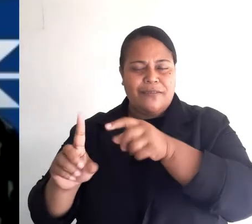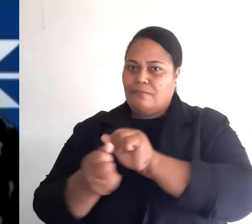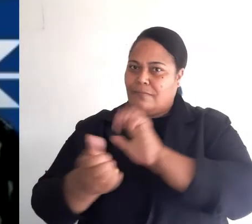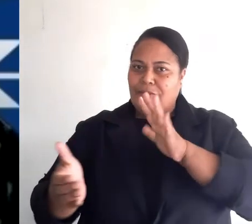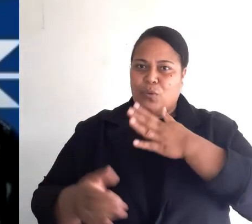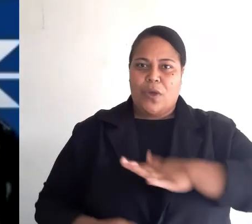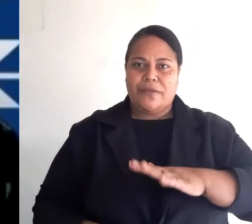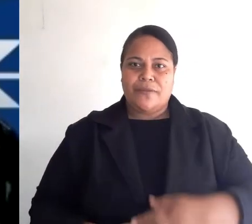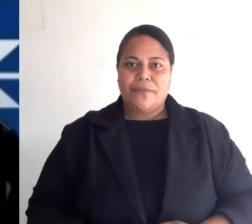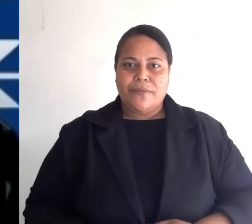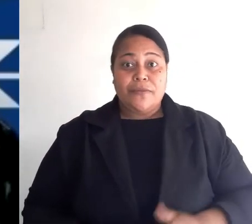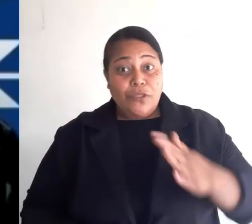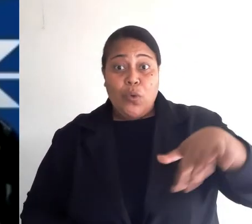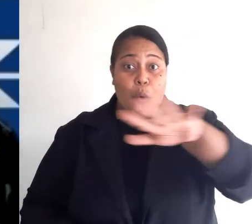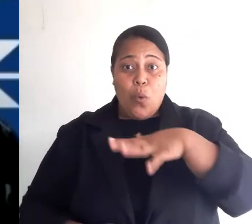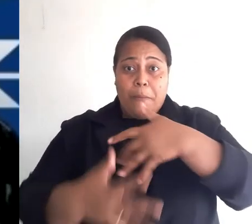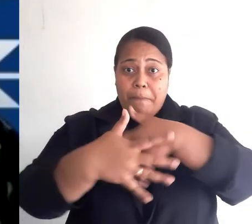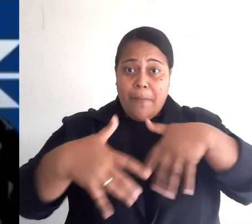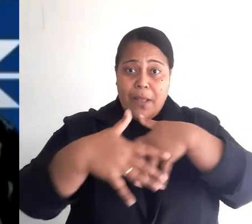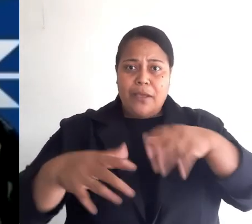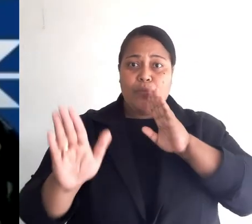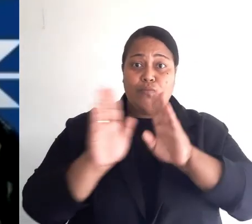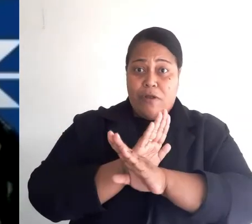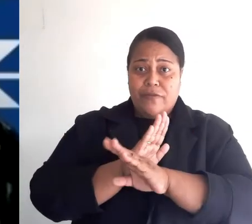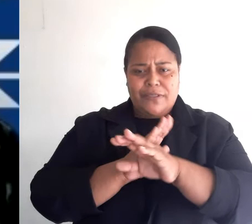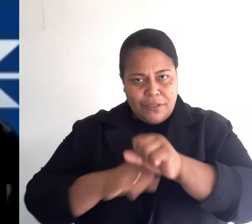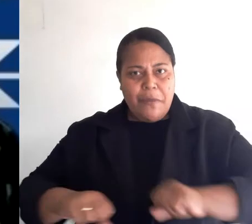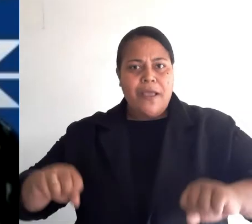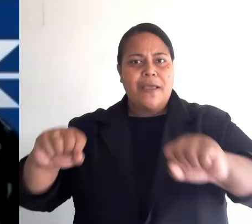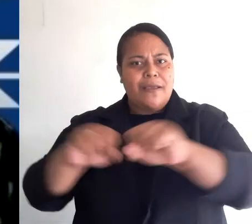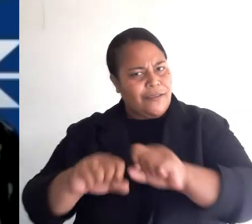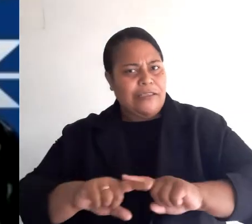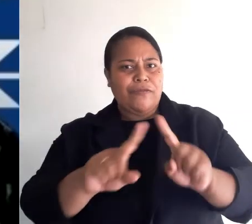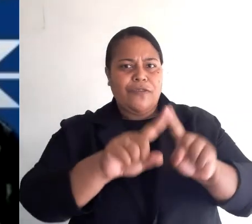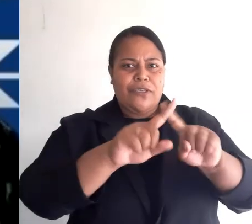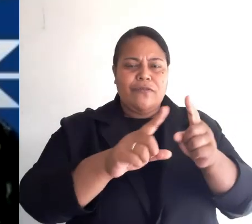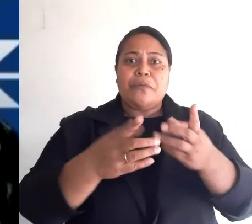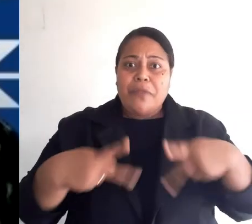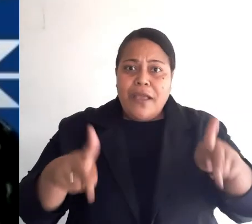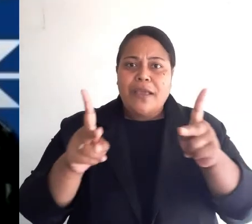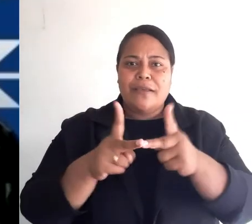In all public and private spaces, in all its forms, gender-based violence affects us all.